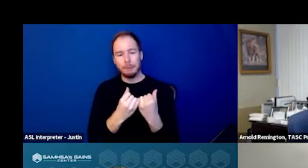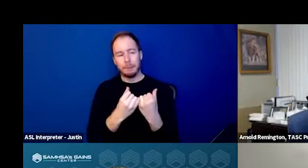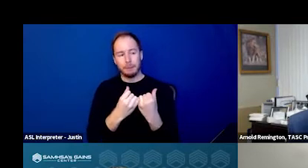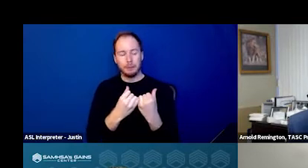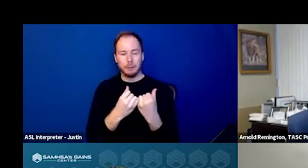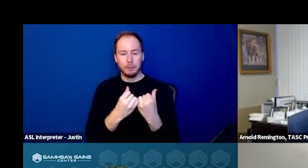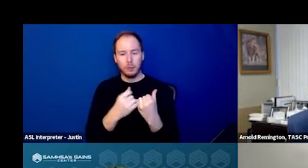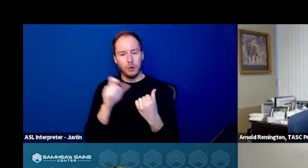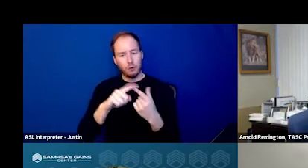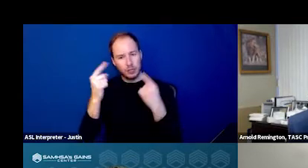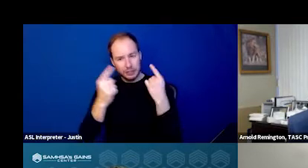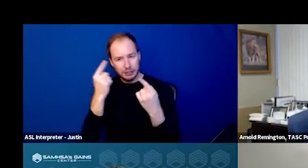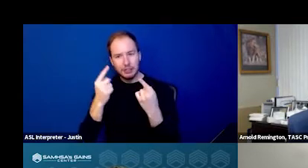You have to consider funding,